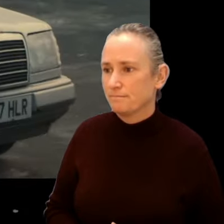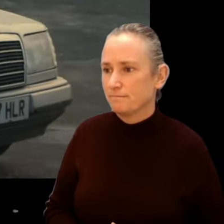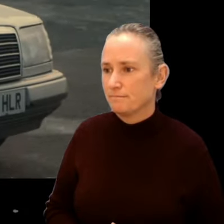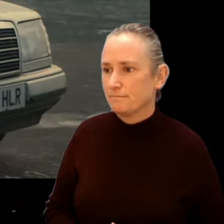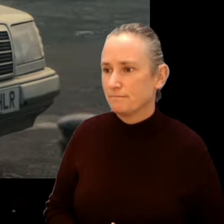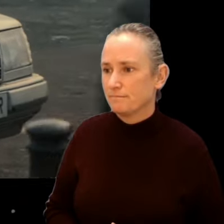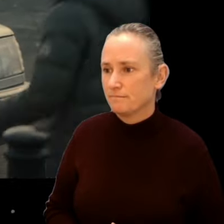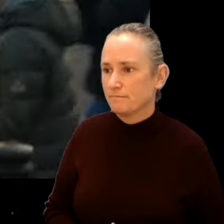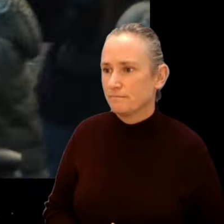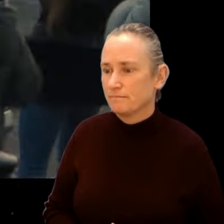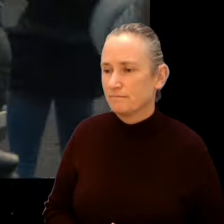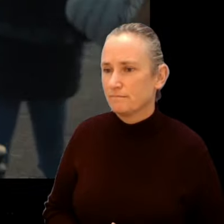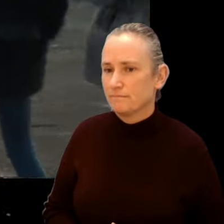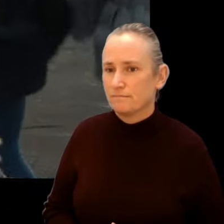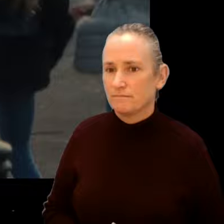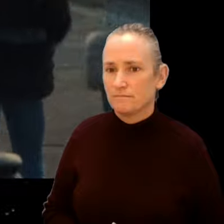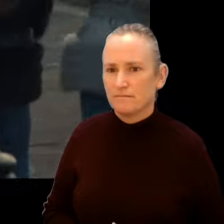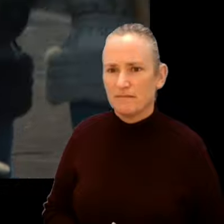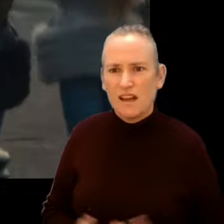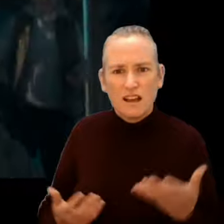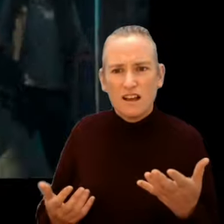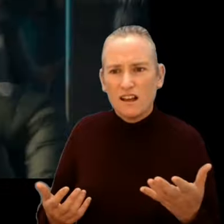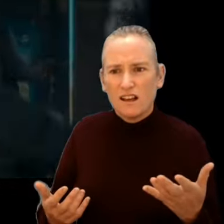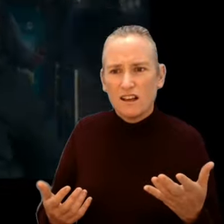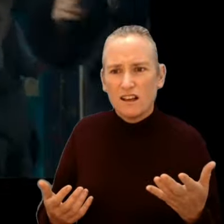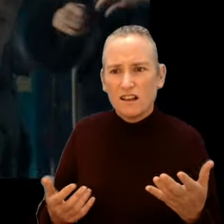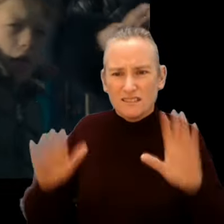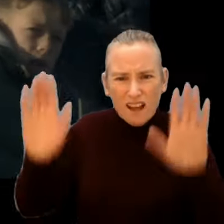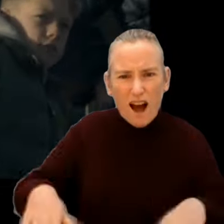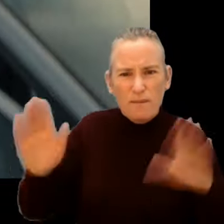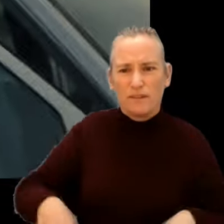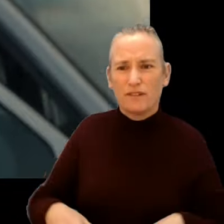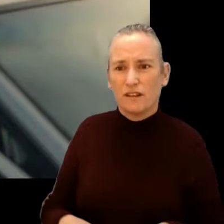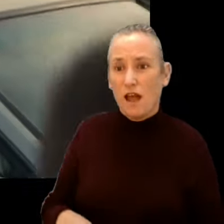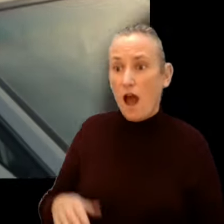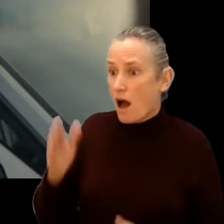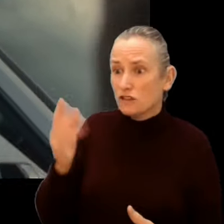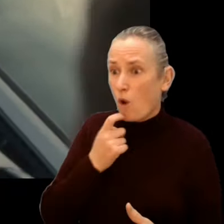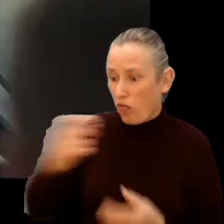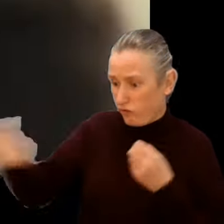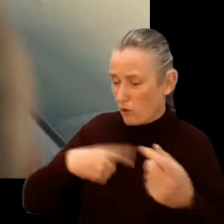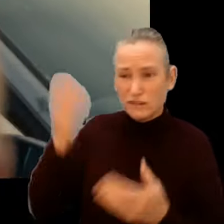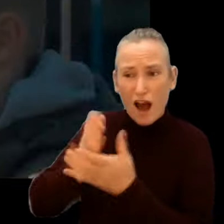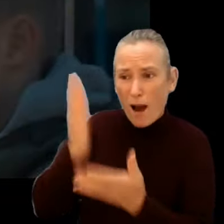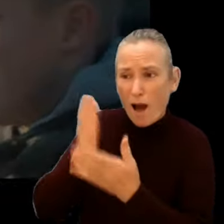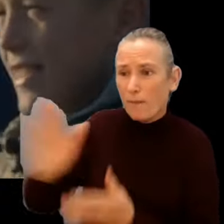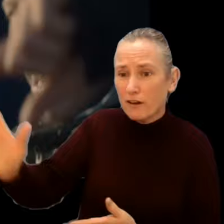[Shouting] Hey! Put them down. Stop throwing stones, what's wrong with you?